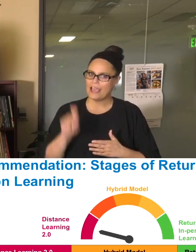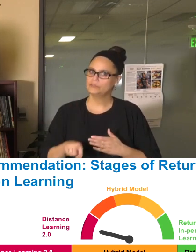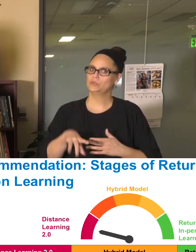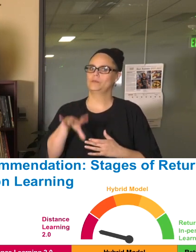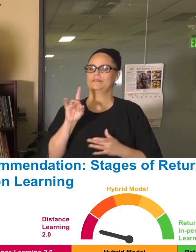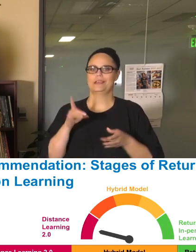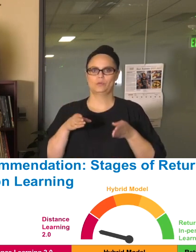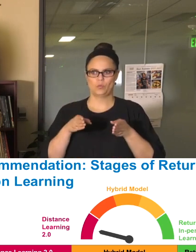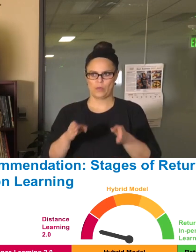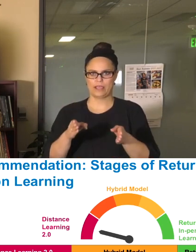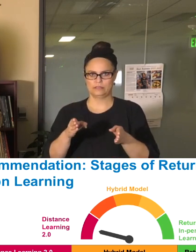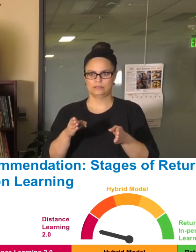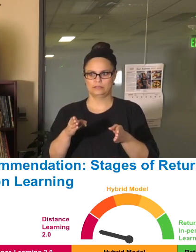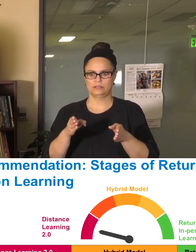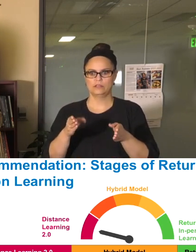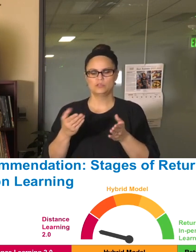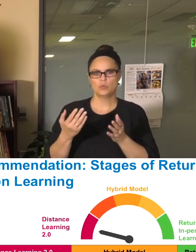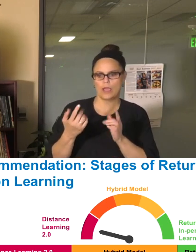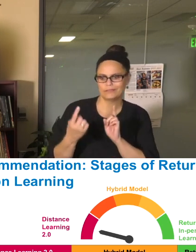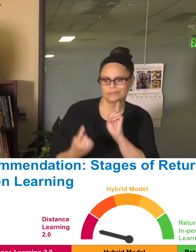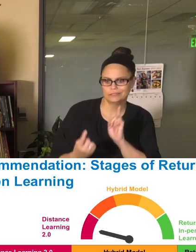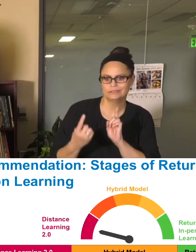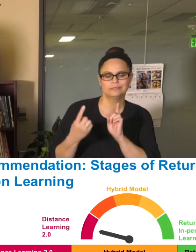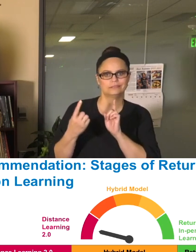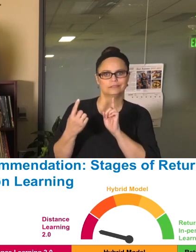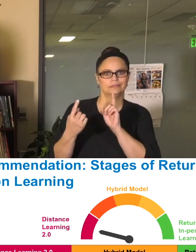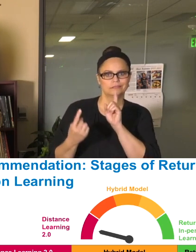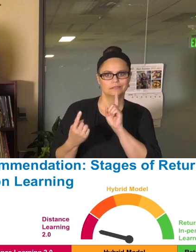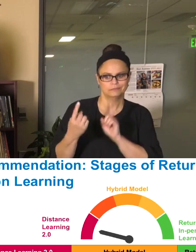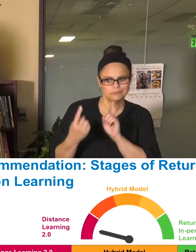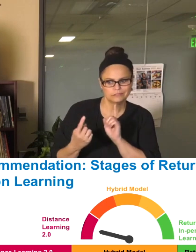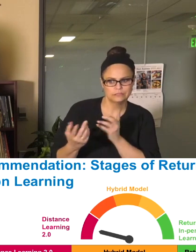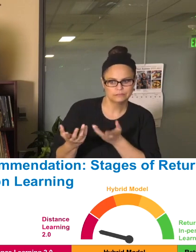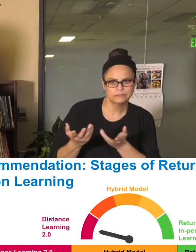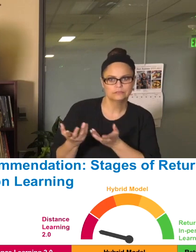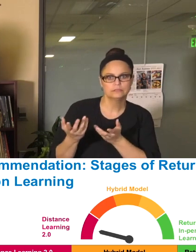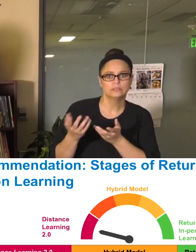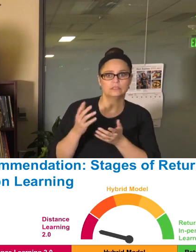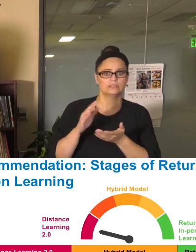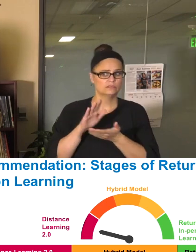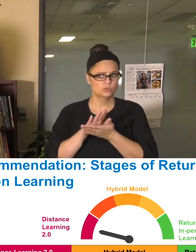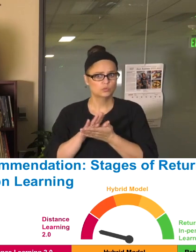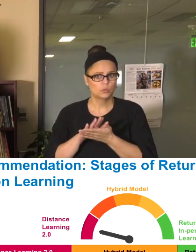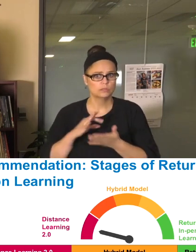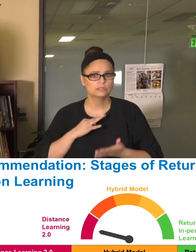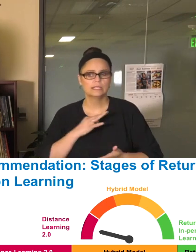serve in an in-person matter. We will be working with our school staff, we will be working with our students